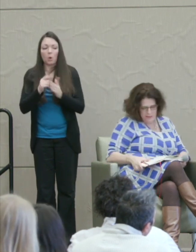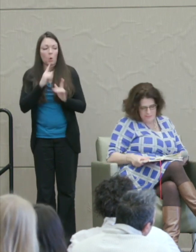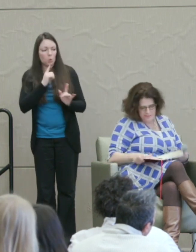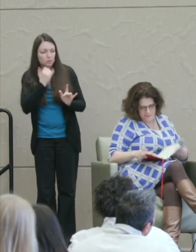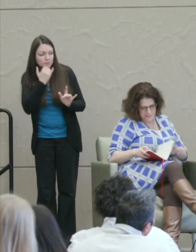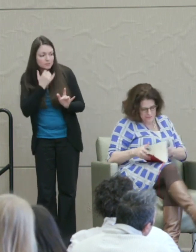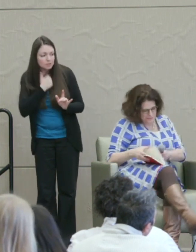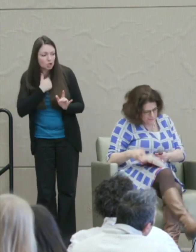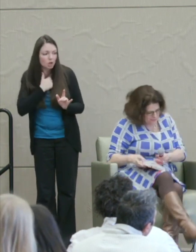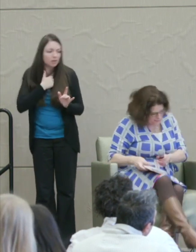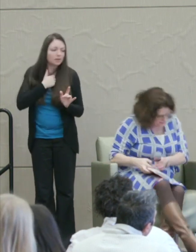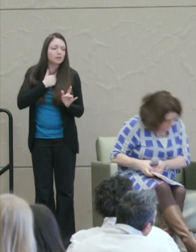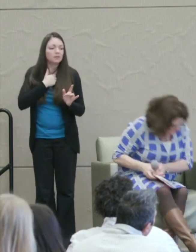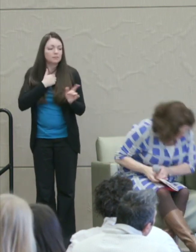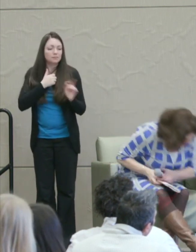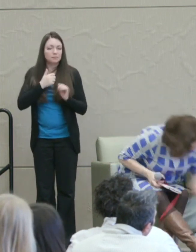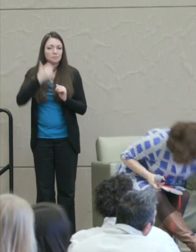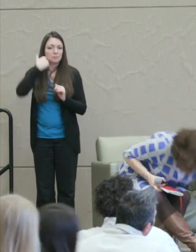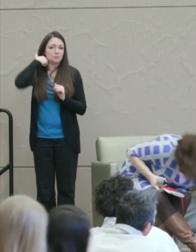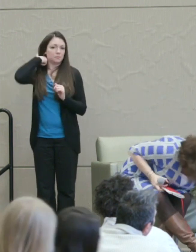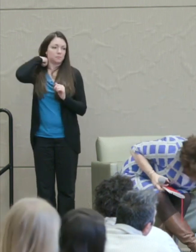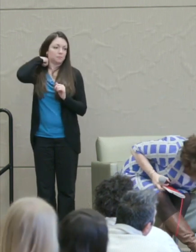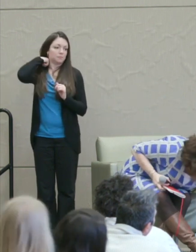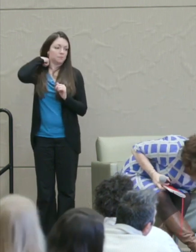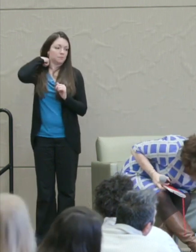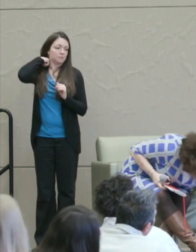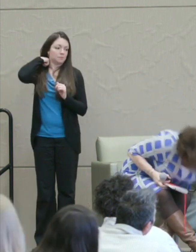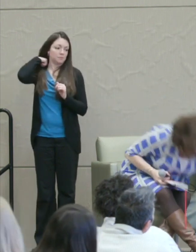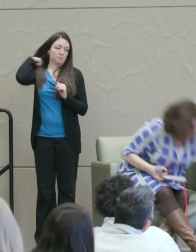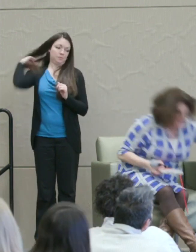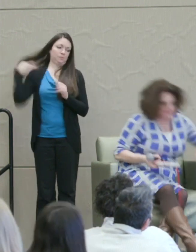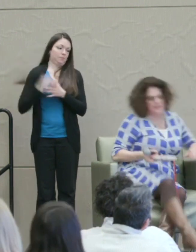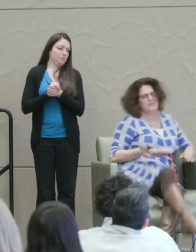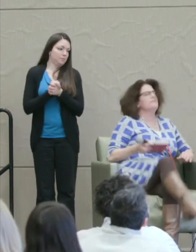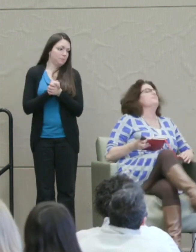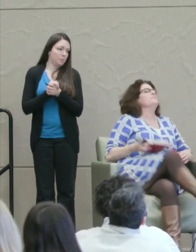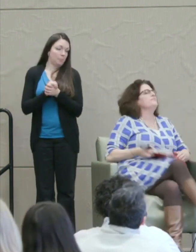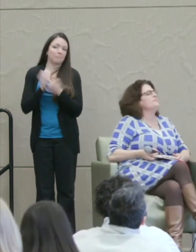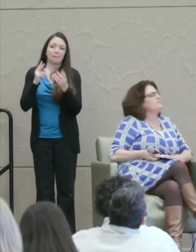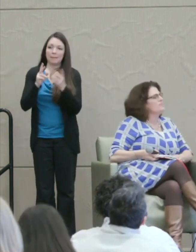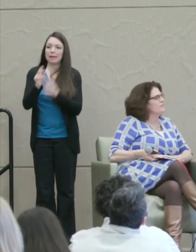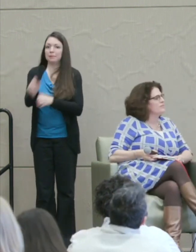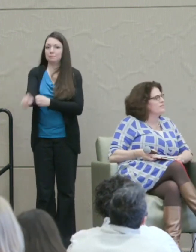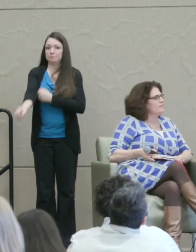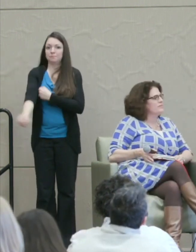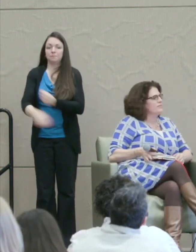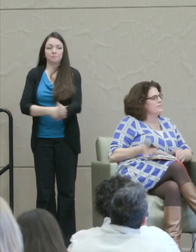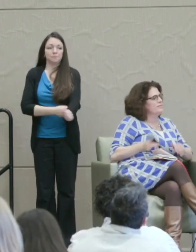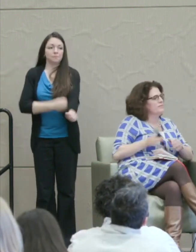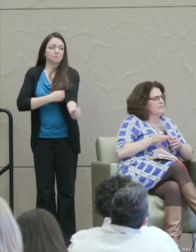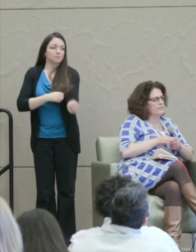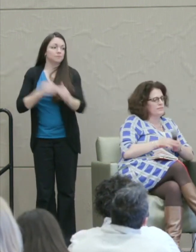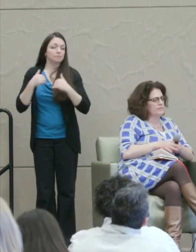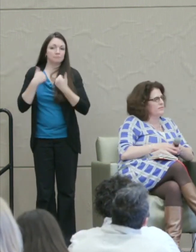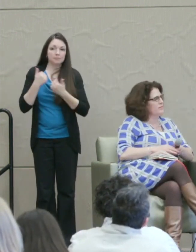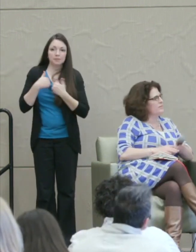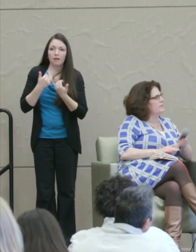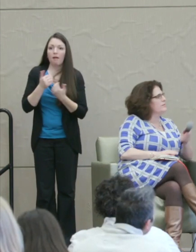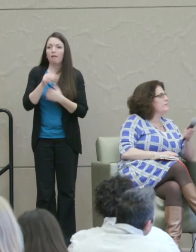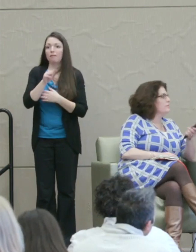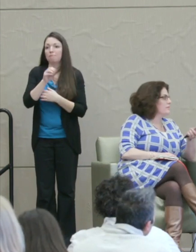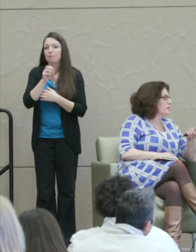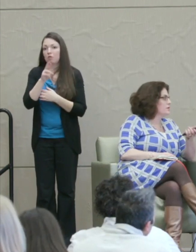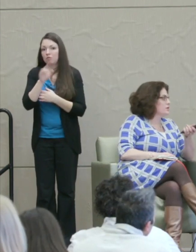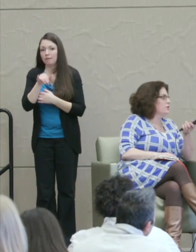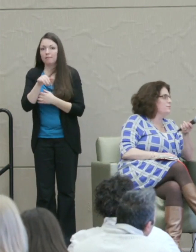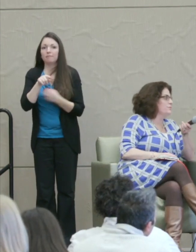A lot of the offenders, no, I guess that is mine, are young Maori or Samoans who are new